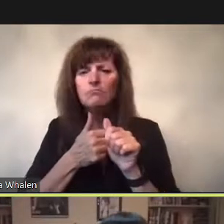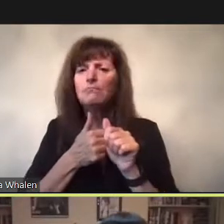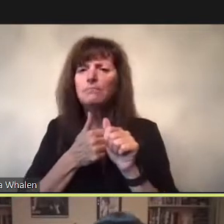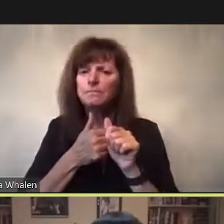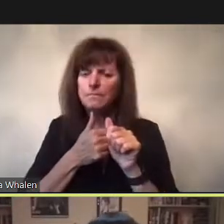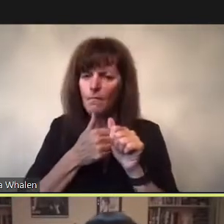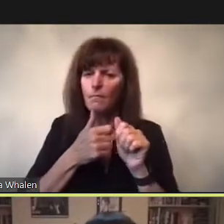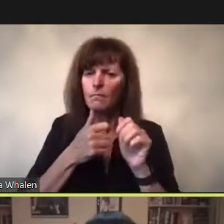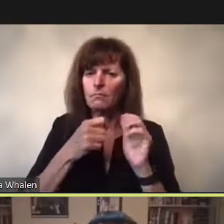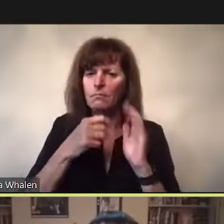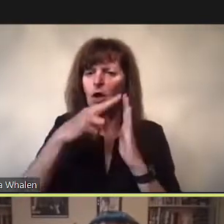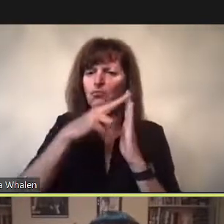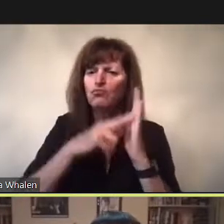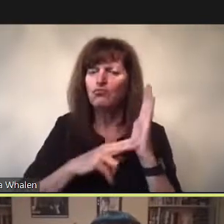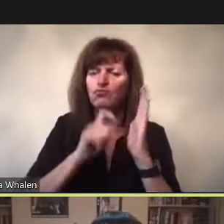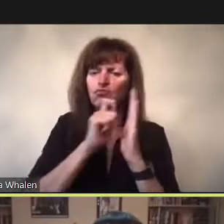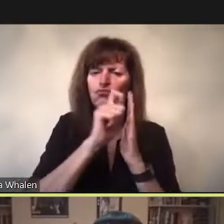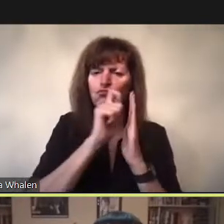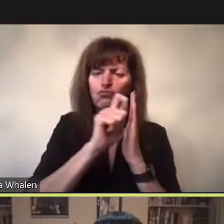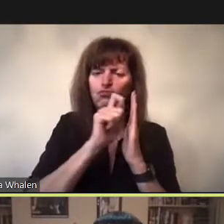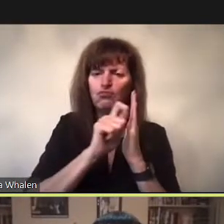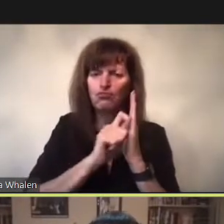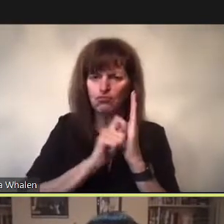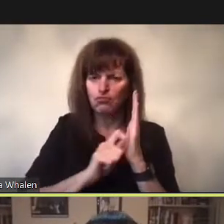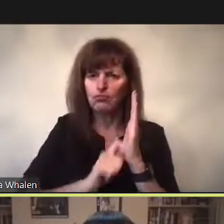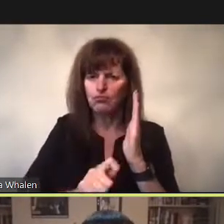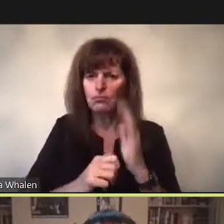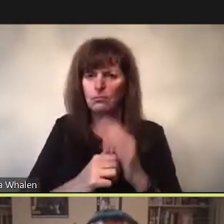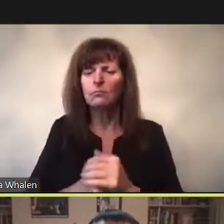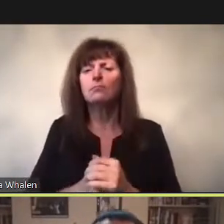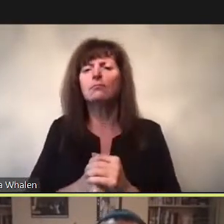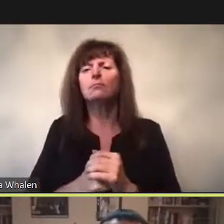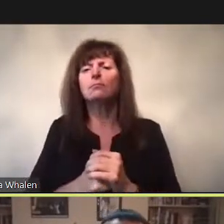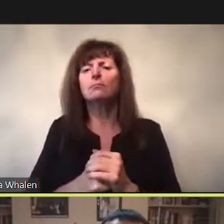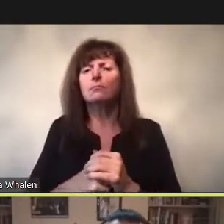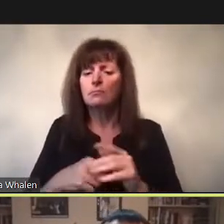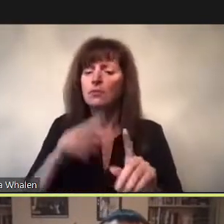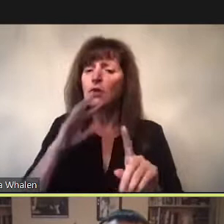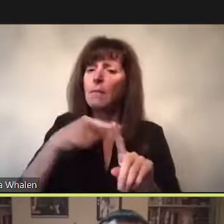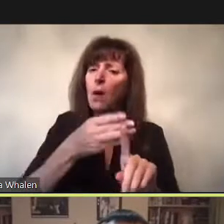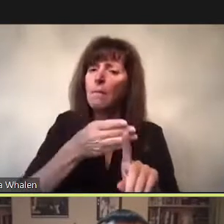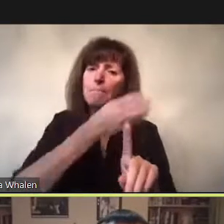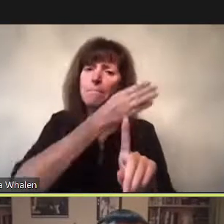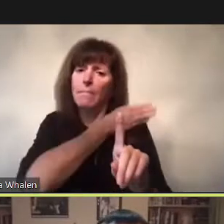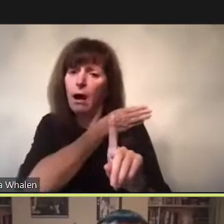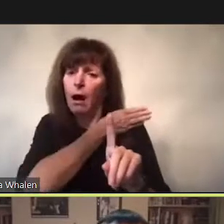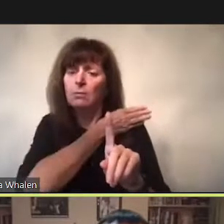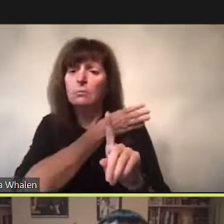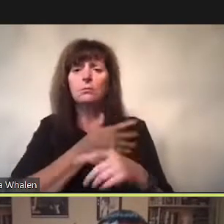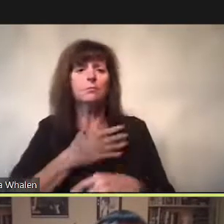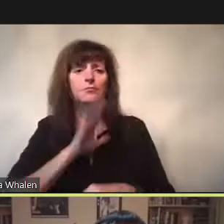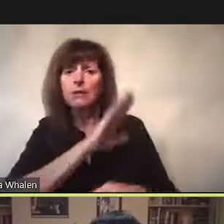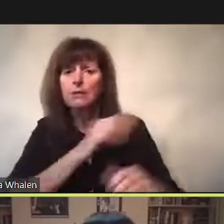it ends with a paragraph that adopts a register poetic and speculative than the truths normally written in eulogies.